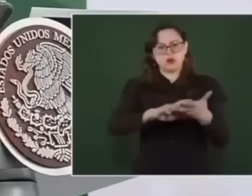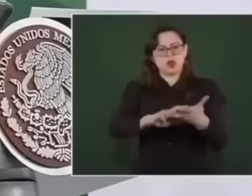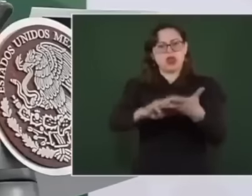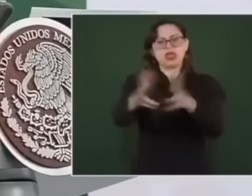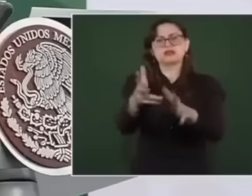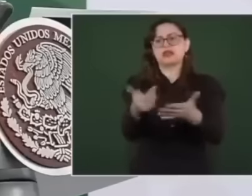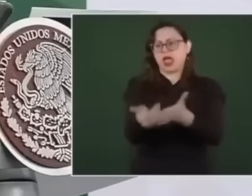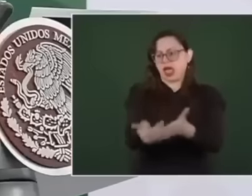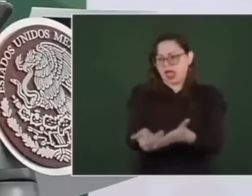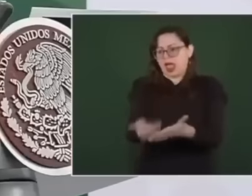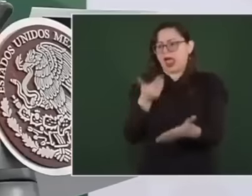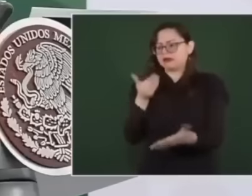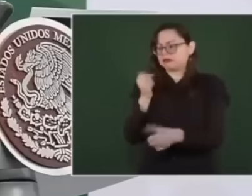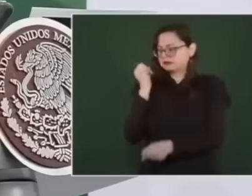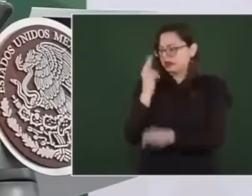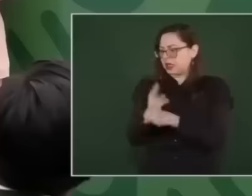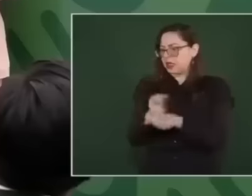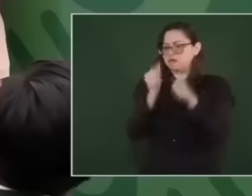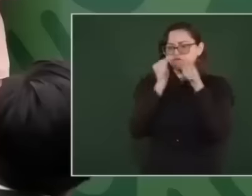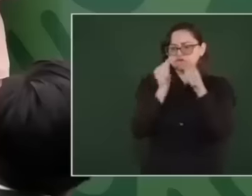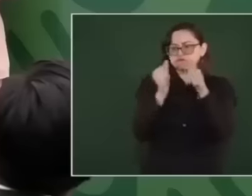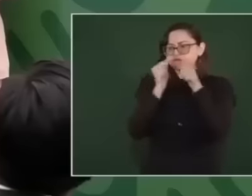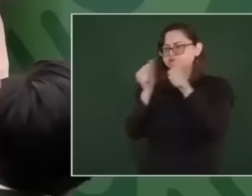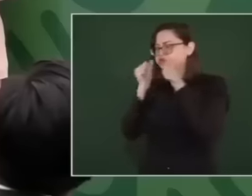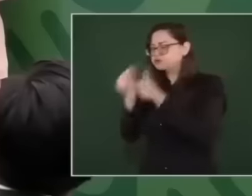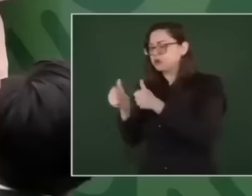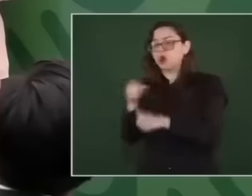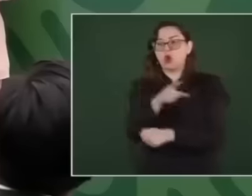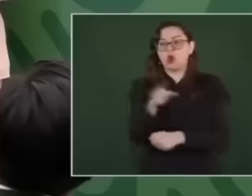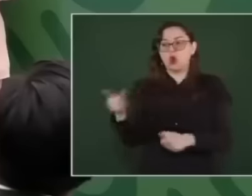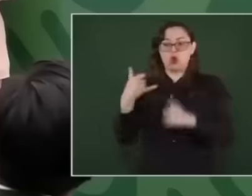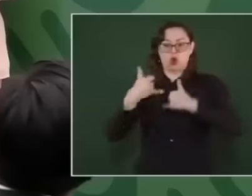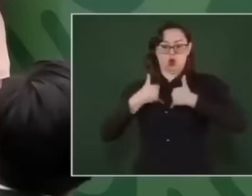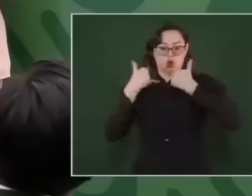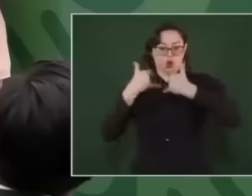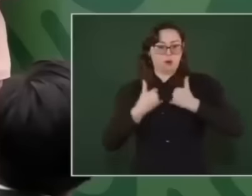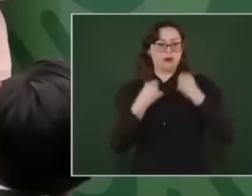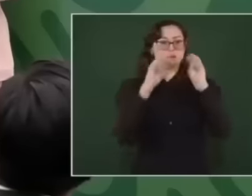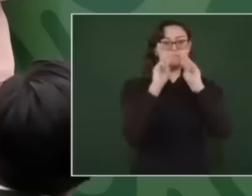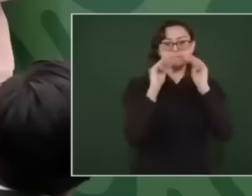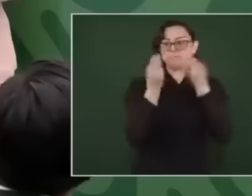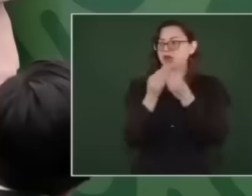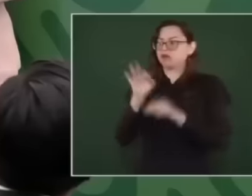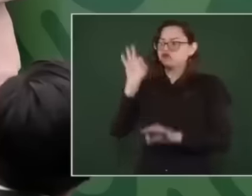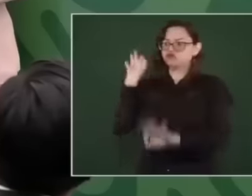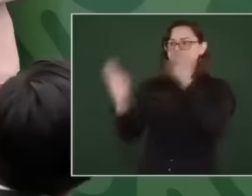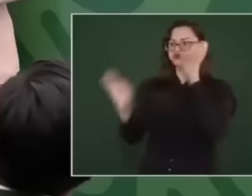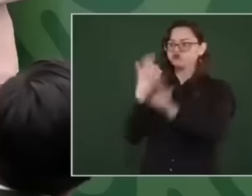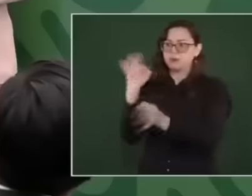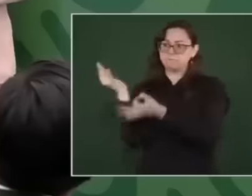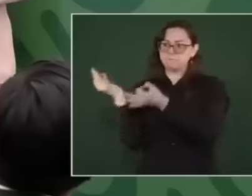to prevent our young people from being involved in crime at the same time that we act with